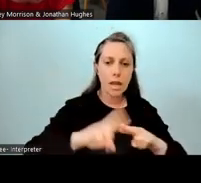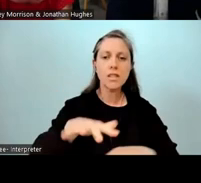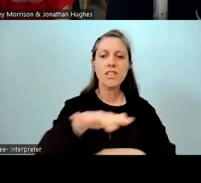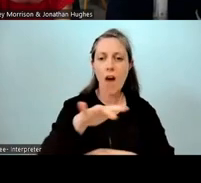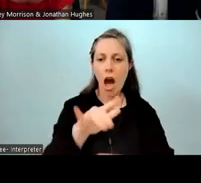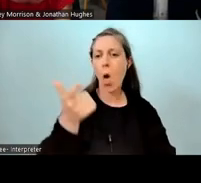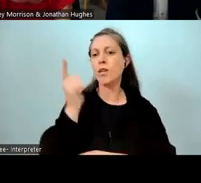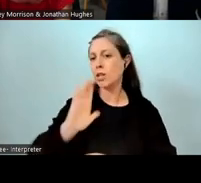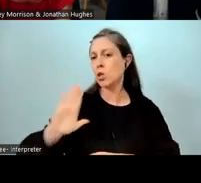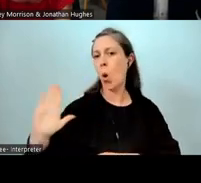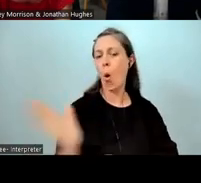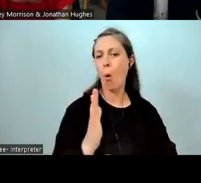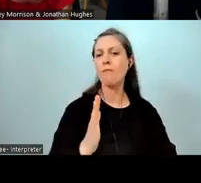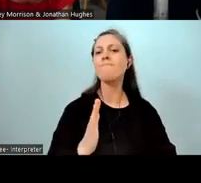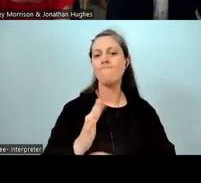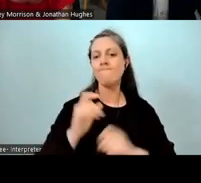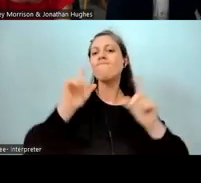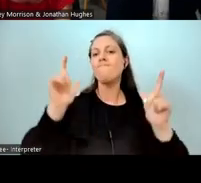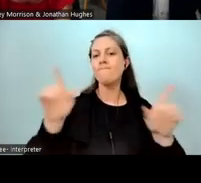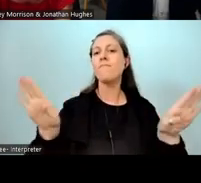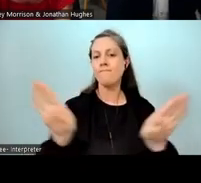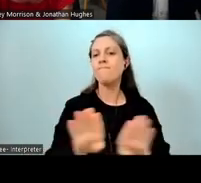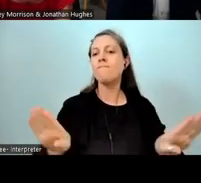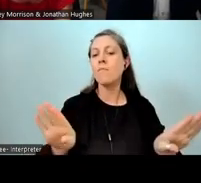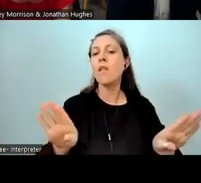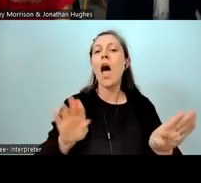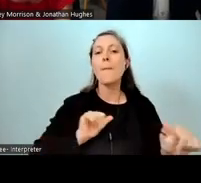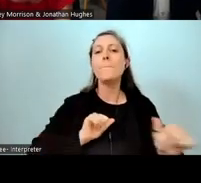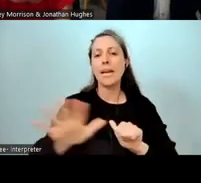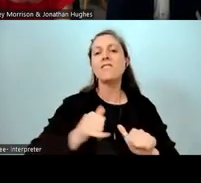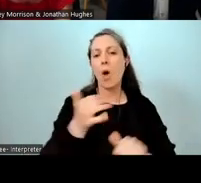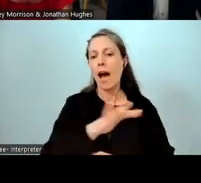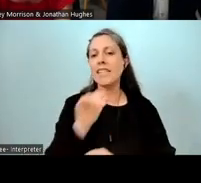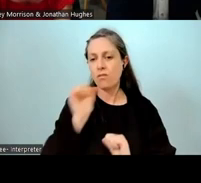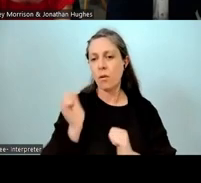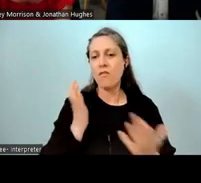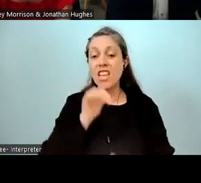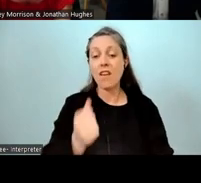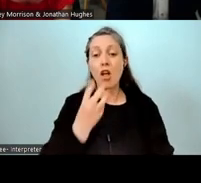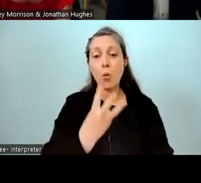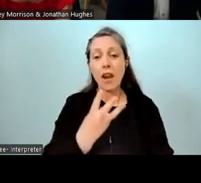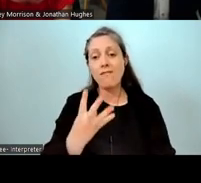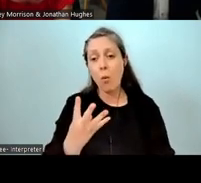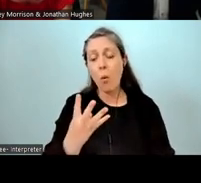that this is gonna be the best thing for our kids, and it meant having three or four or three teachers, our three extra kids in your class, they were happy to have that.